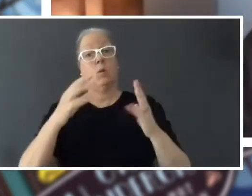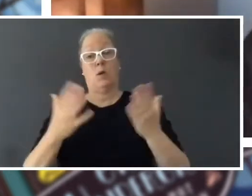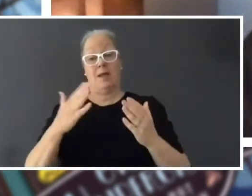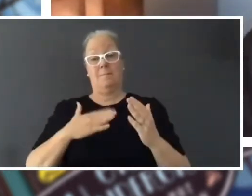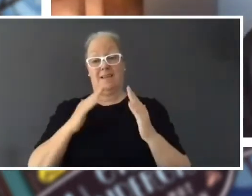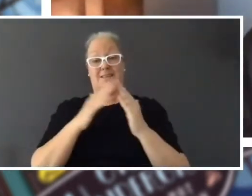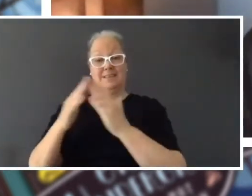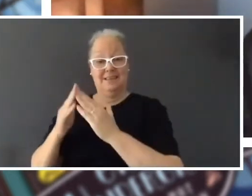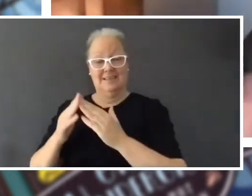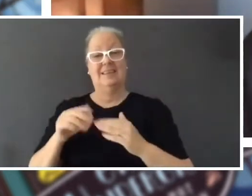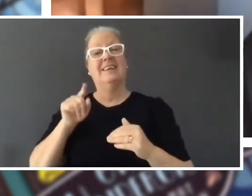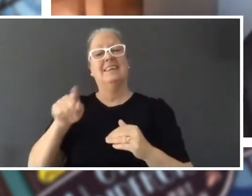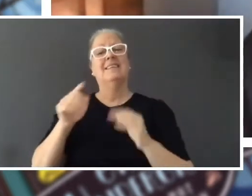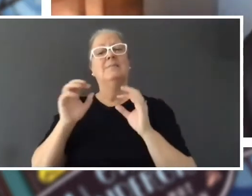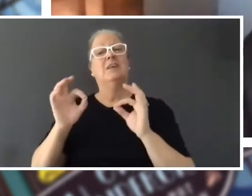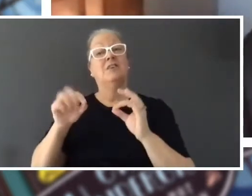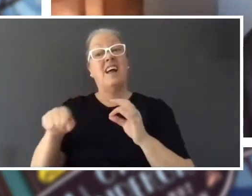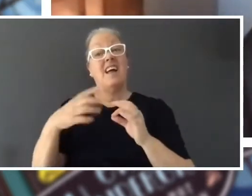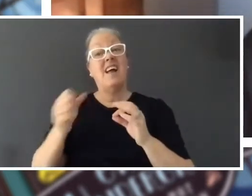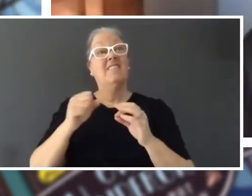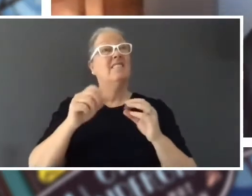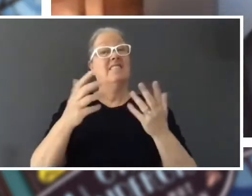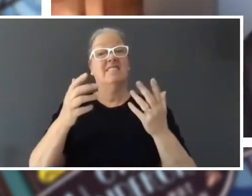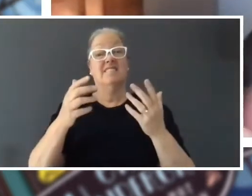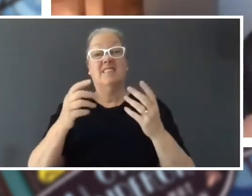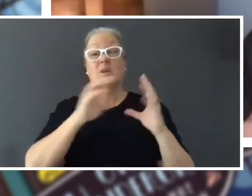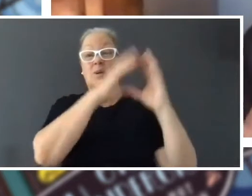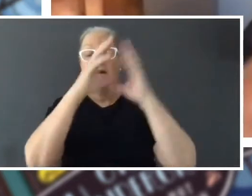but it has almost no trees, and the reason it has no trees is because it's